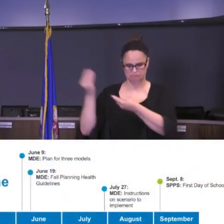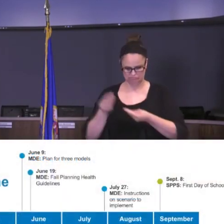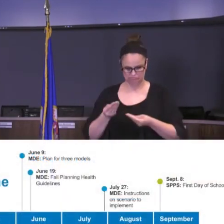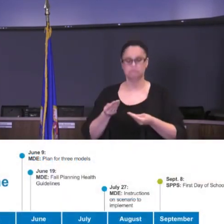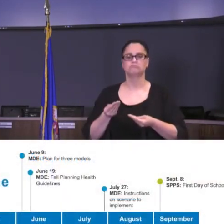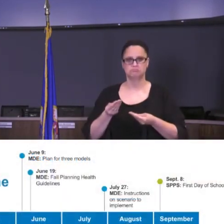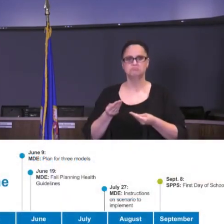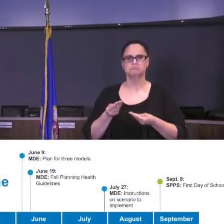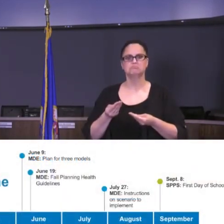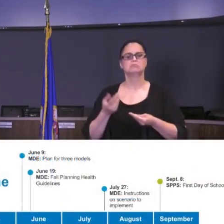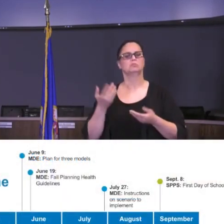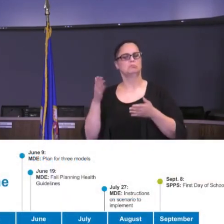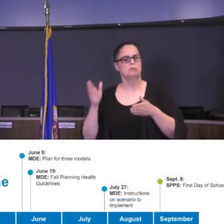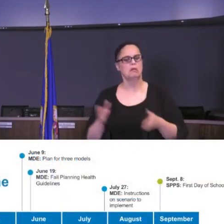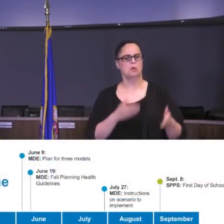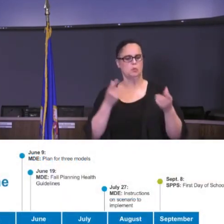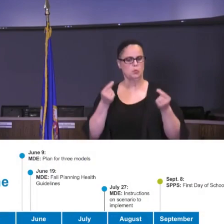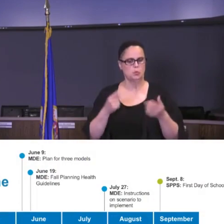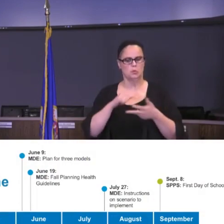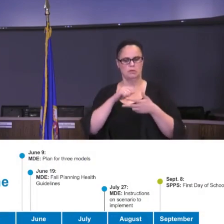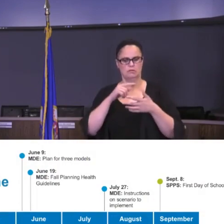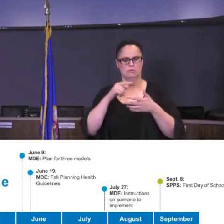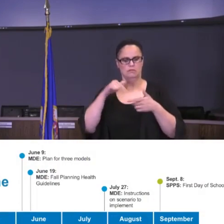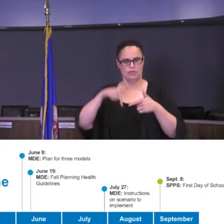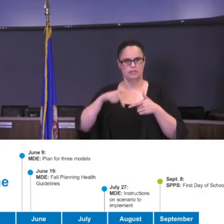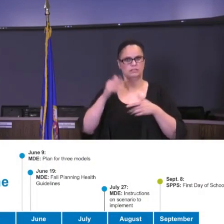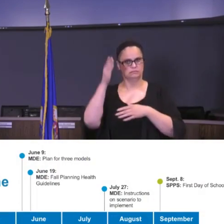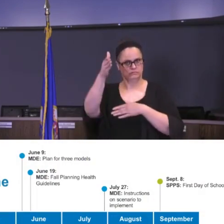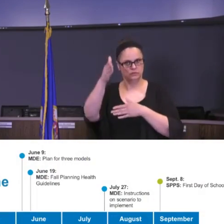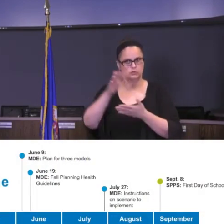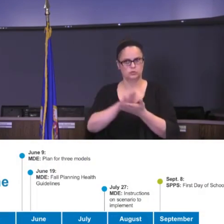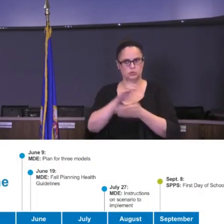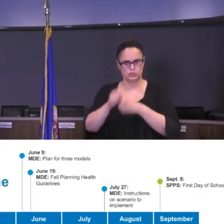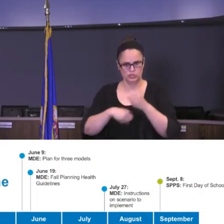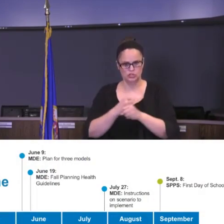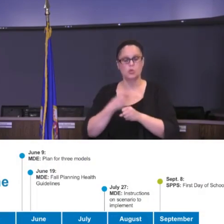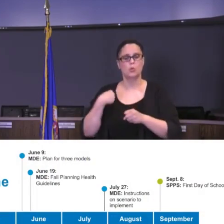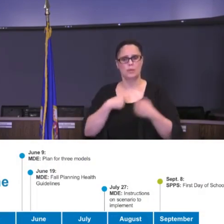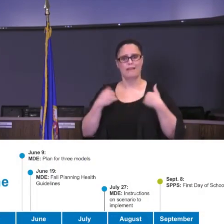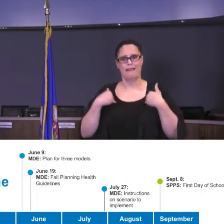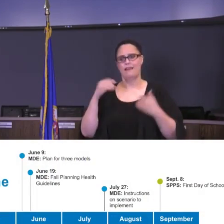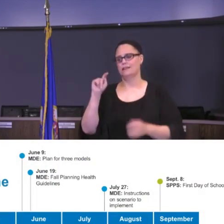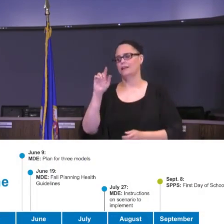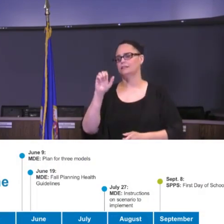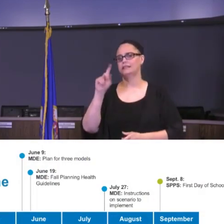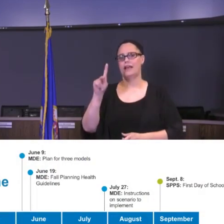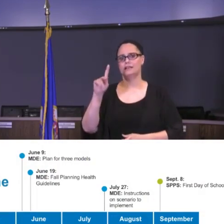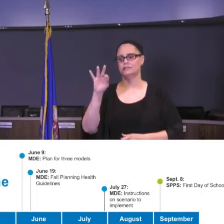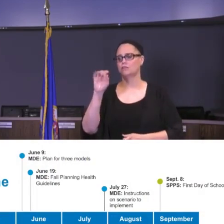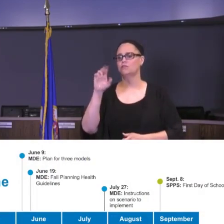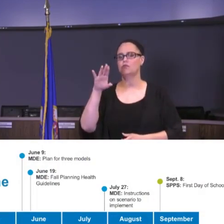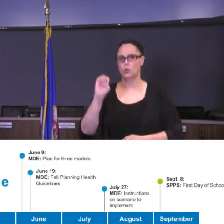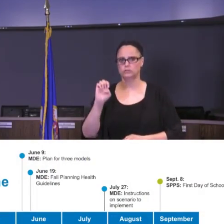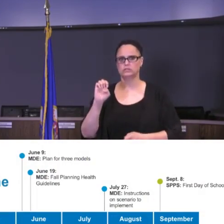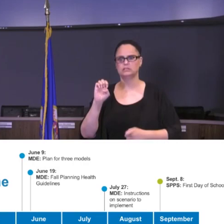upcoming school year. We've had a team called Reopen SPPS Task Force that's been up and running in some form or fashion